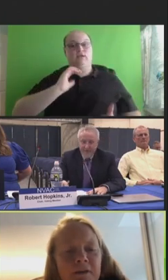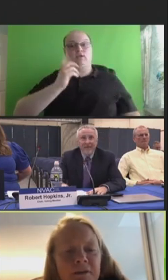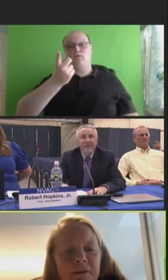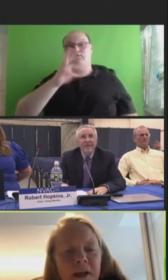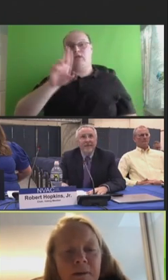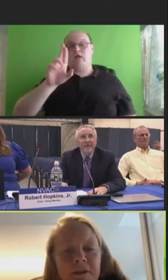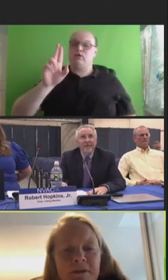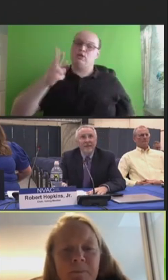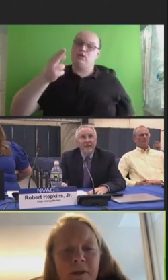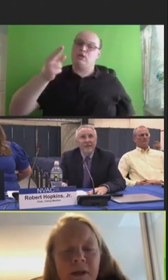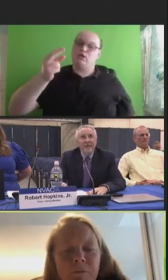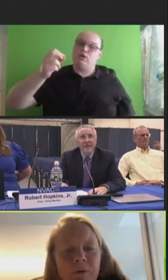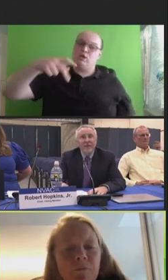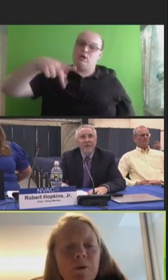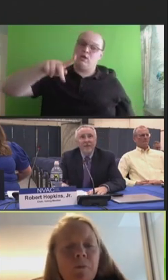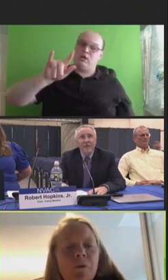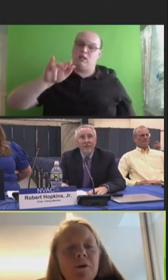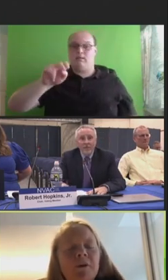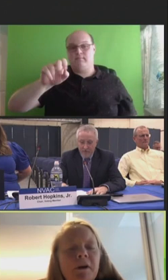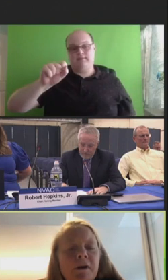I did -- AIM did submit a written report.